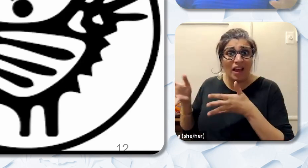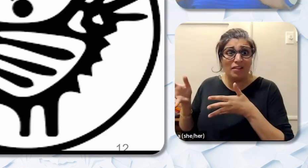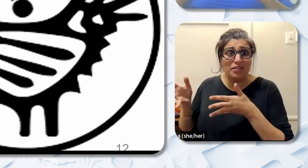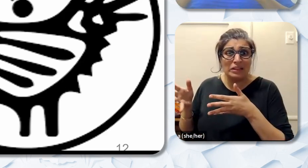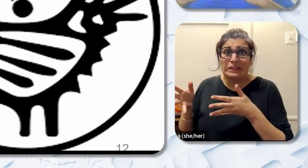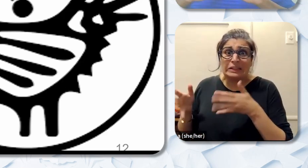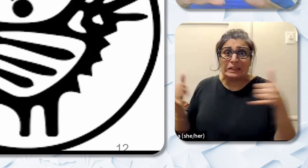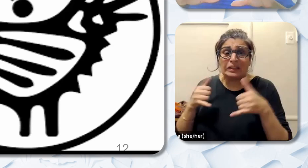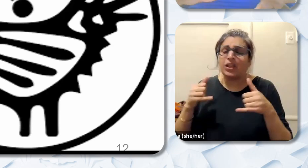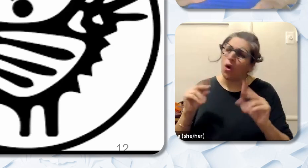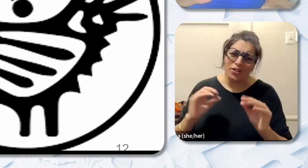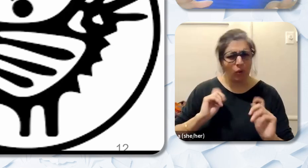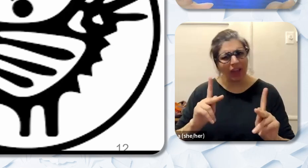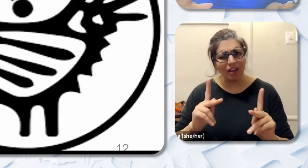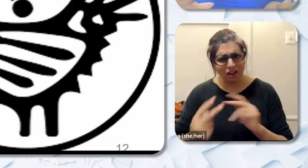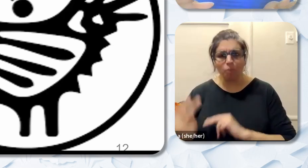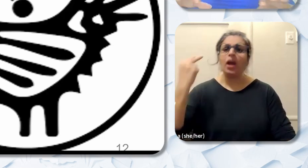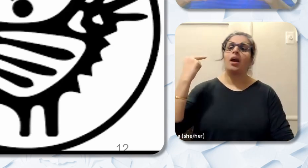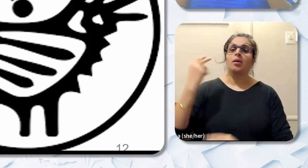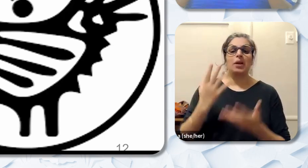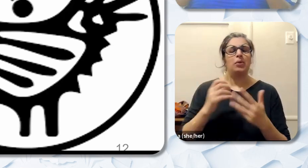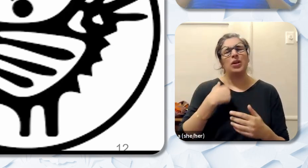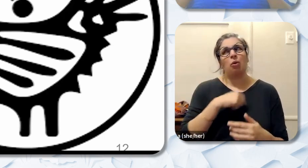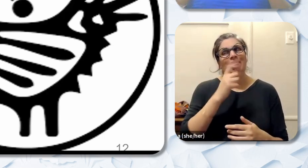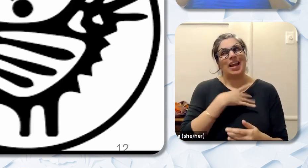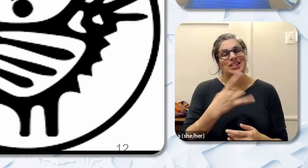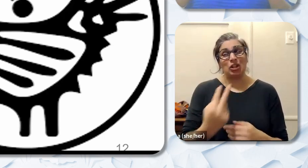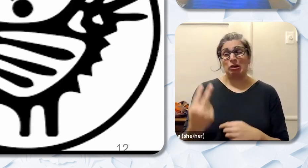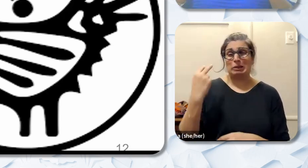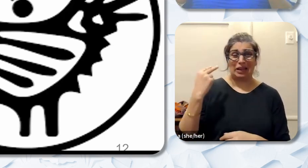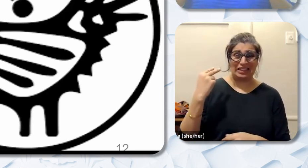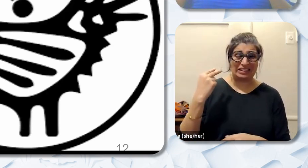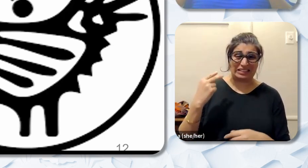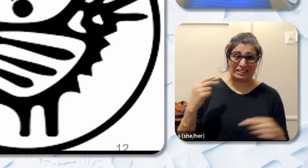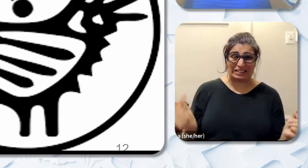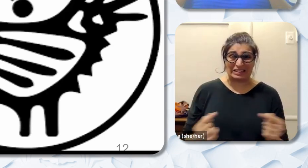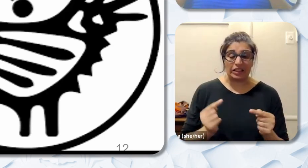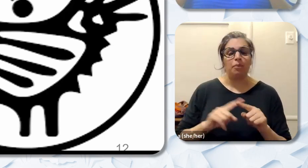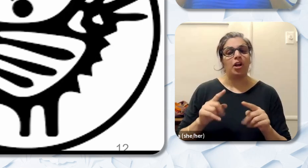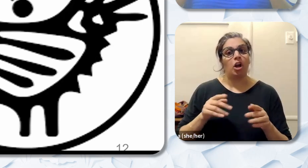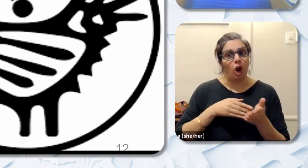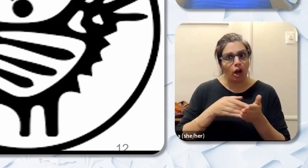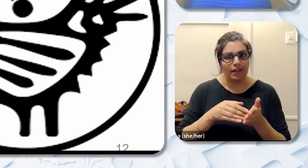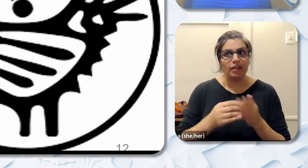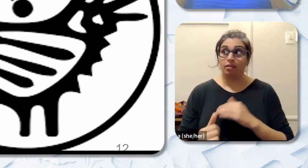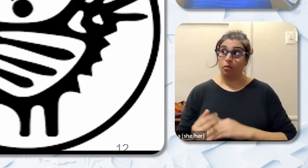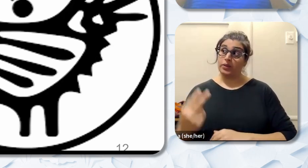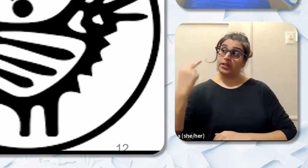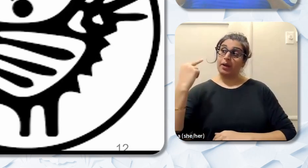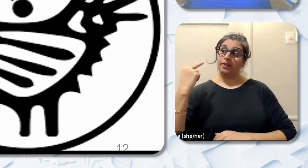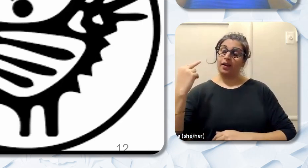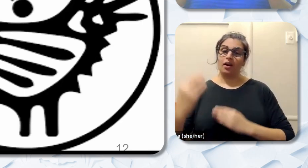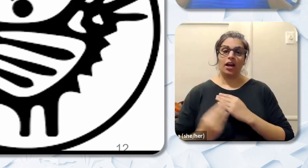Now I know many don't like looking back at the past but the past often informs us. And so let's